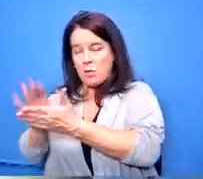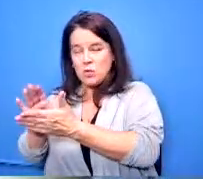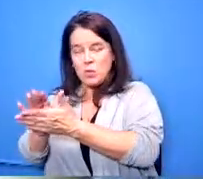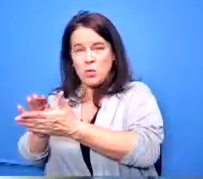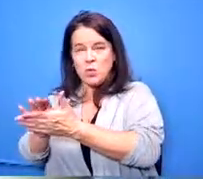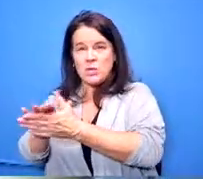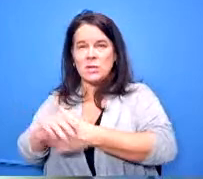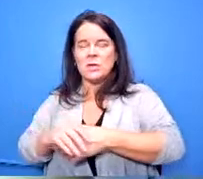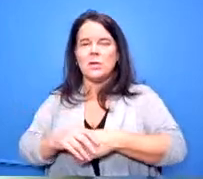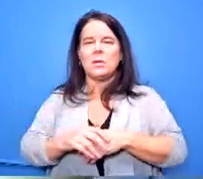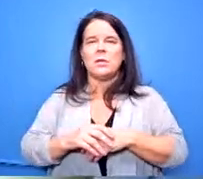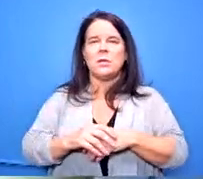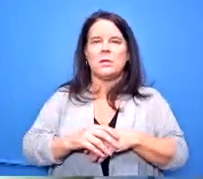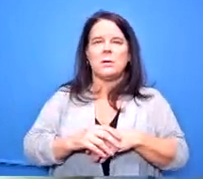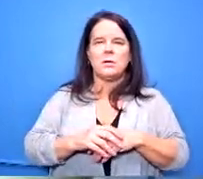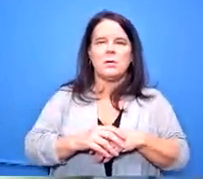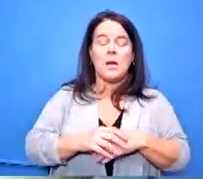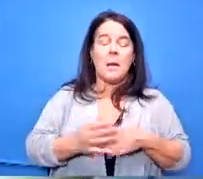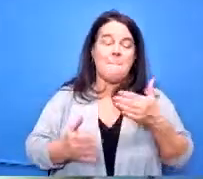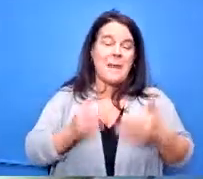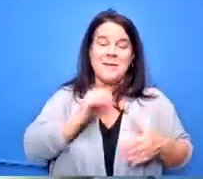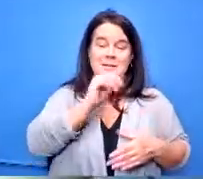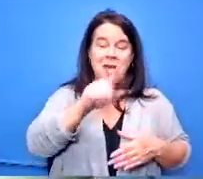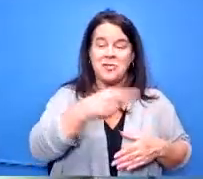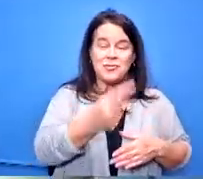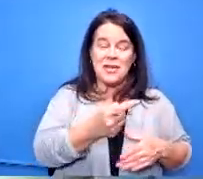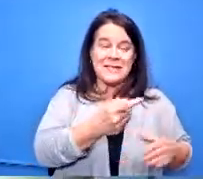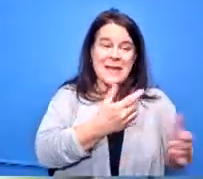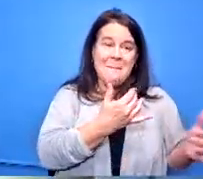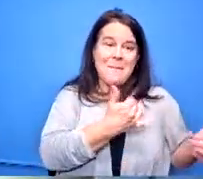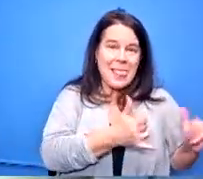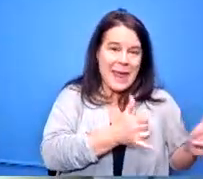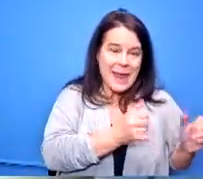not just playing a sport to do something but learning about the other parts because those